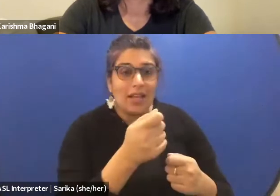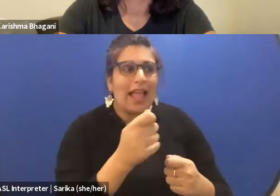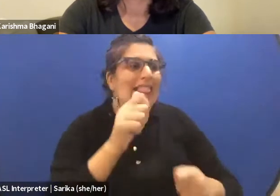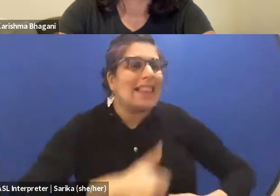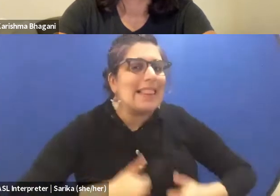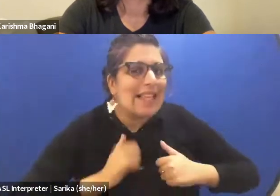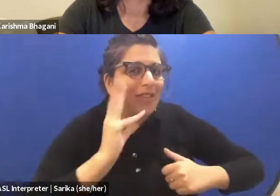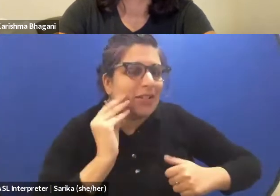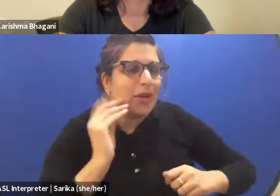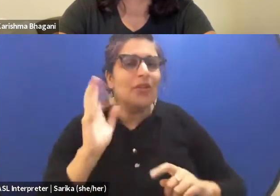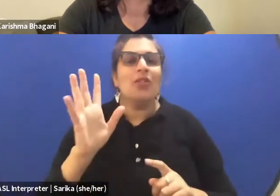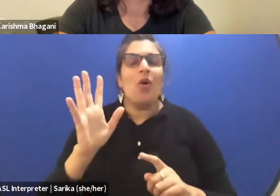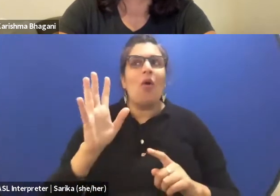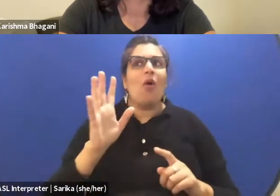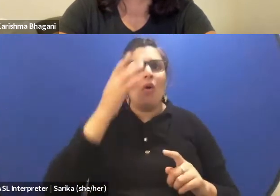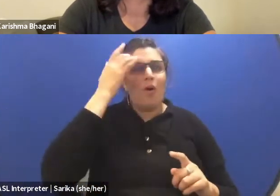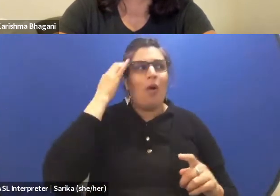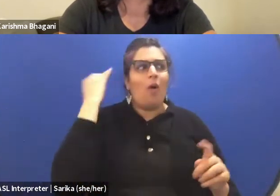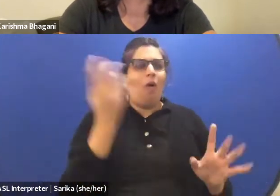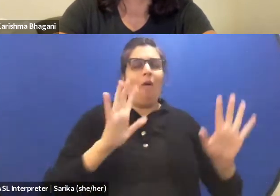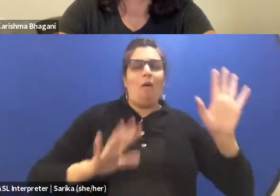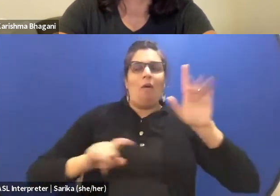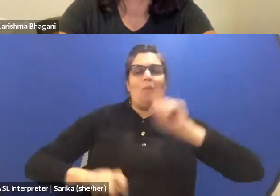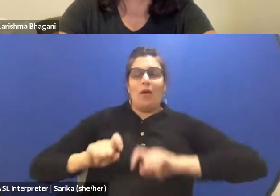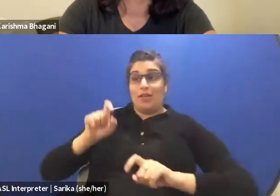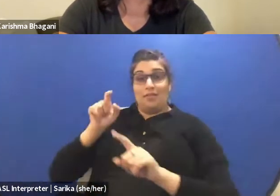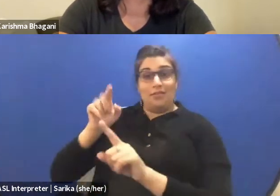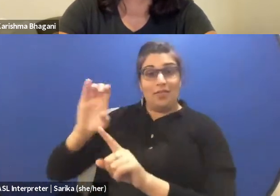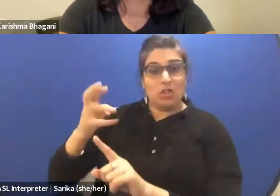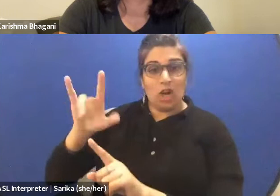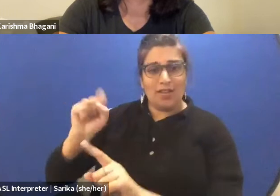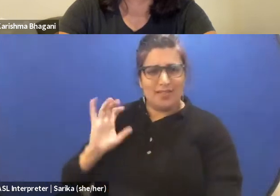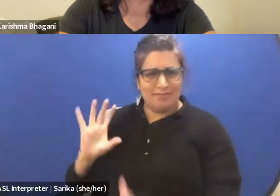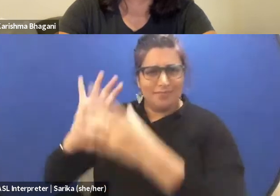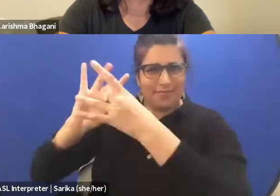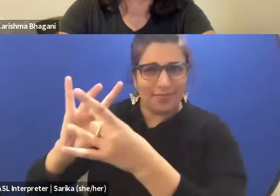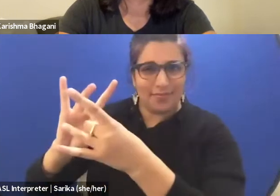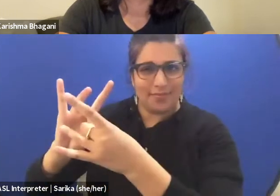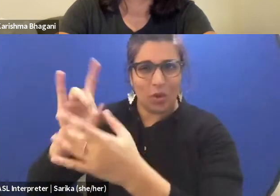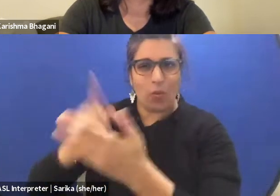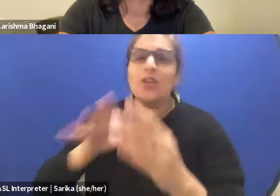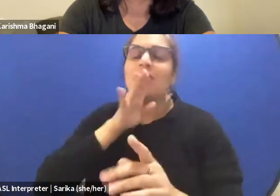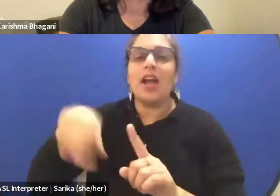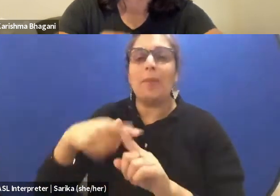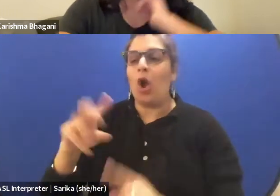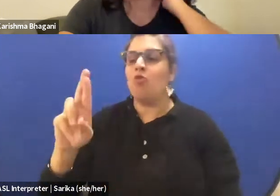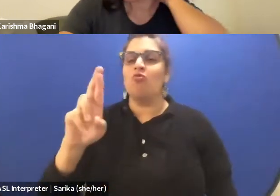So, I'm gonna come back to Charles and I'm just saying that to connect with what you're saying in terms of reassessing our framework and our narrative.